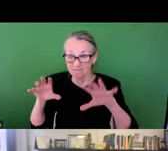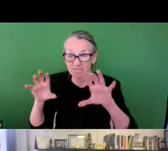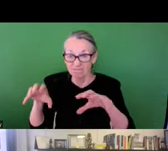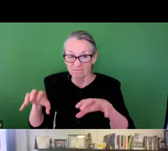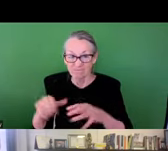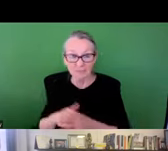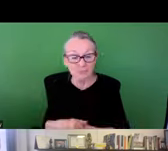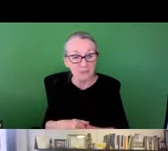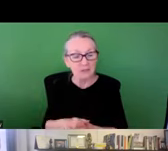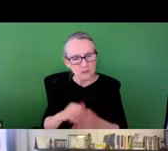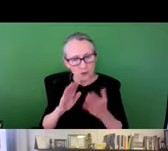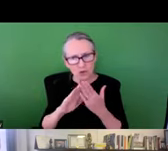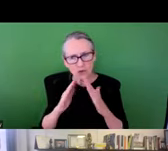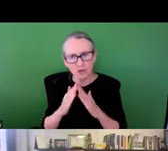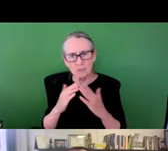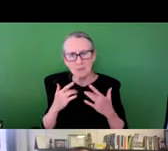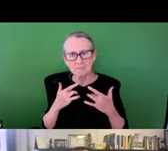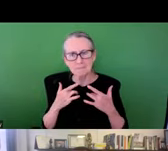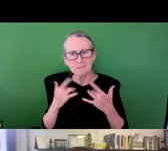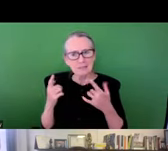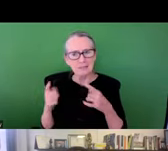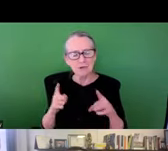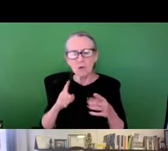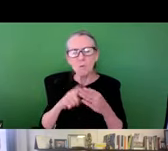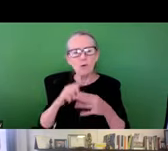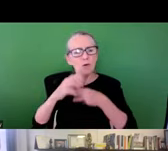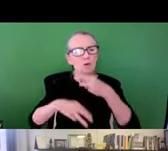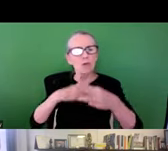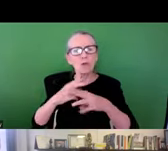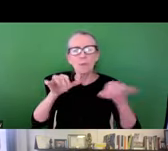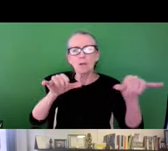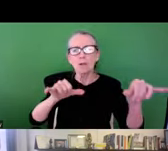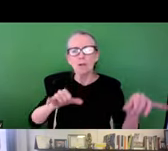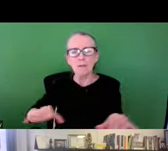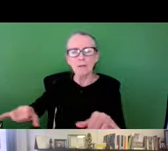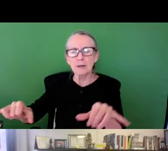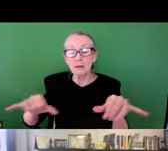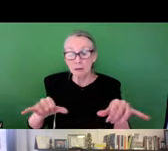in Houston as a result of Harvey as well. So when it comes to these urban flooding events, what are the